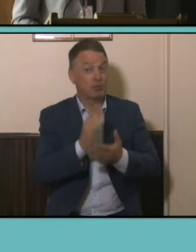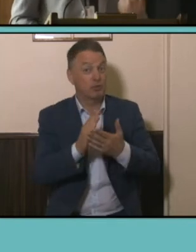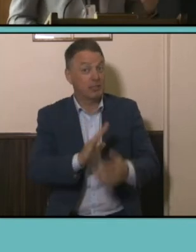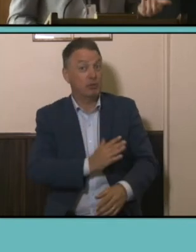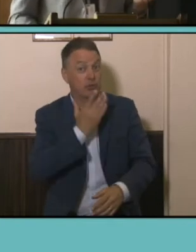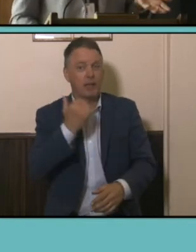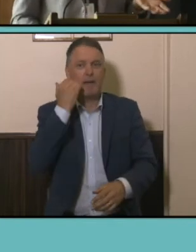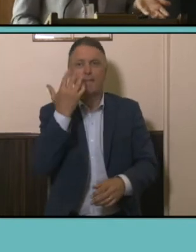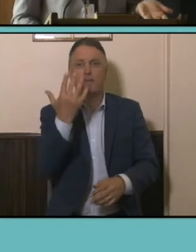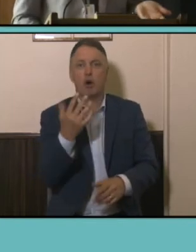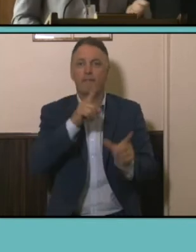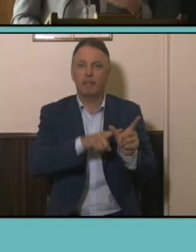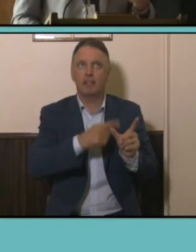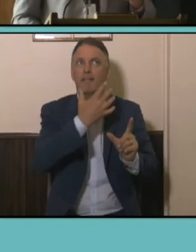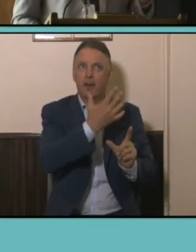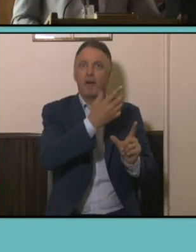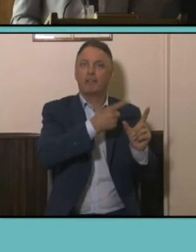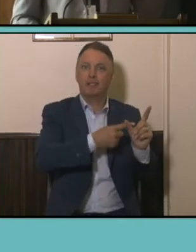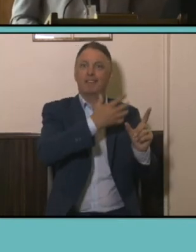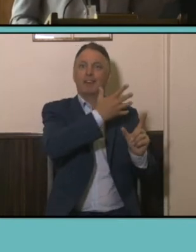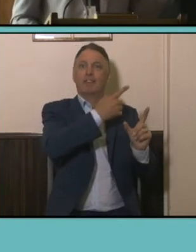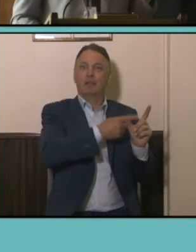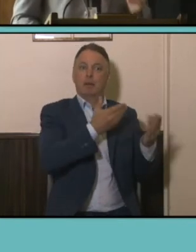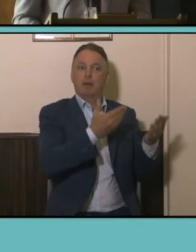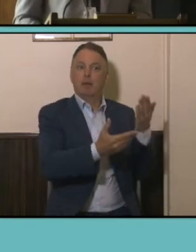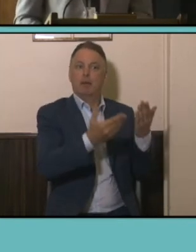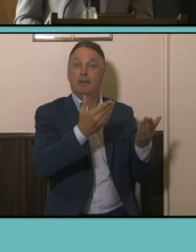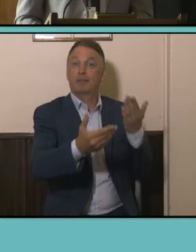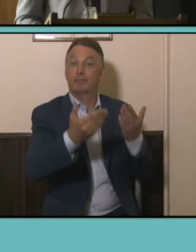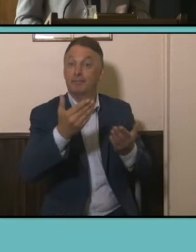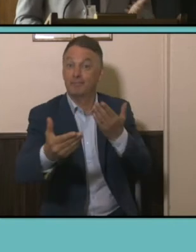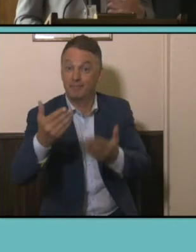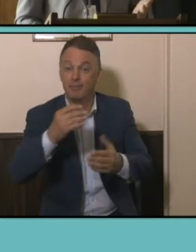It's also glaringly obvious whenever you look at at these summaries, just to see